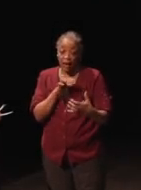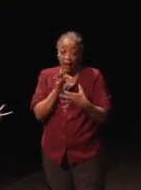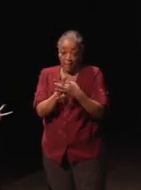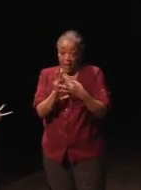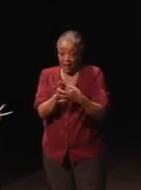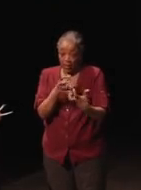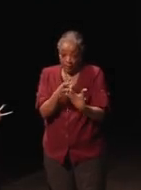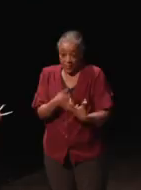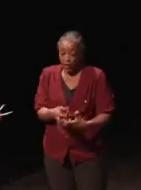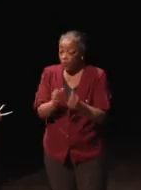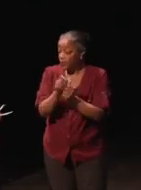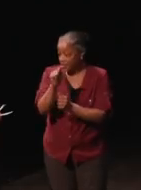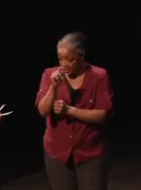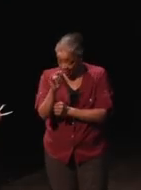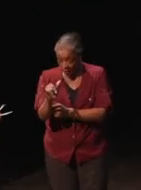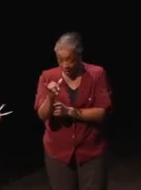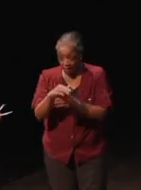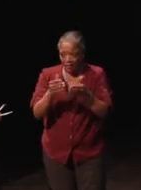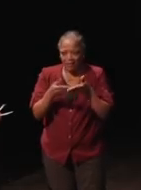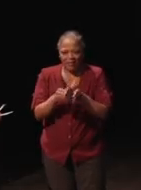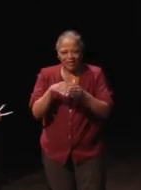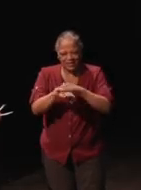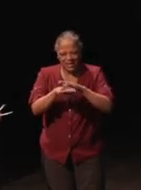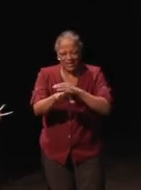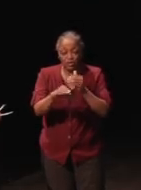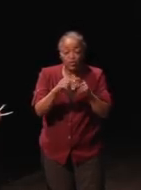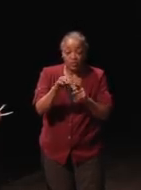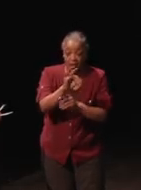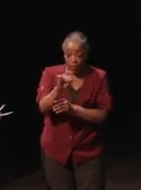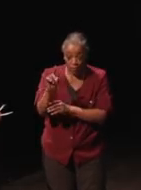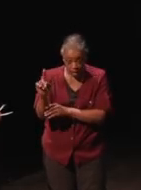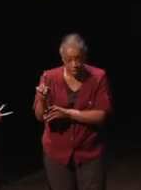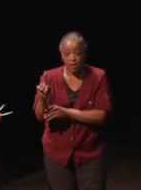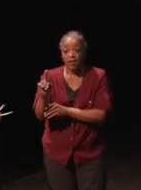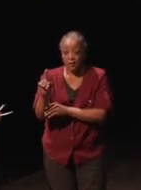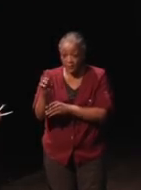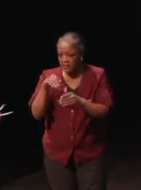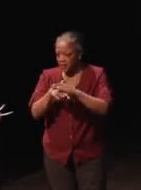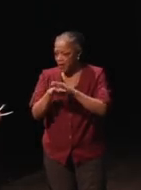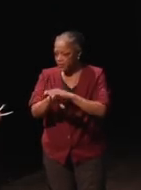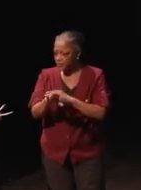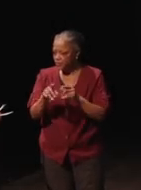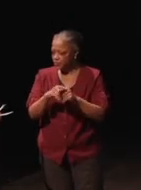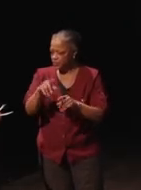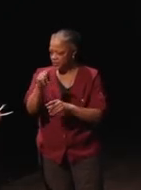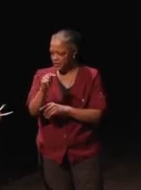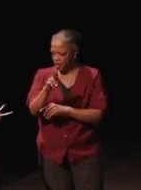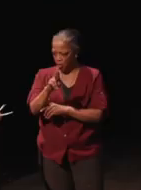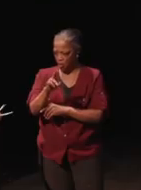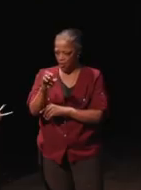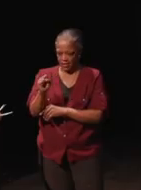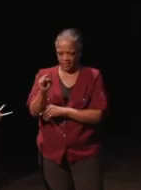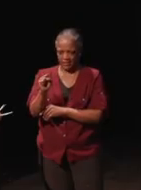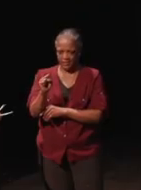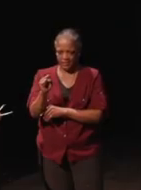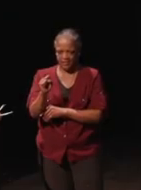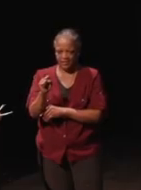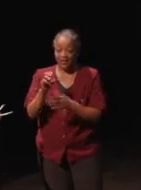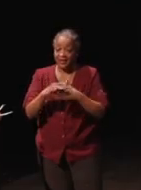It allows access to 911 and access to TRS, and the exciting thing,